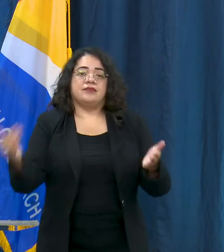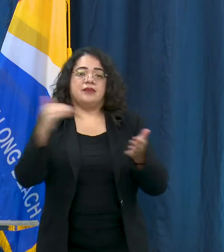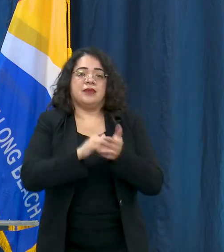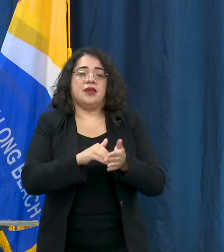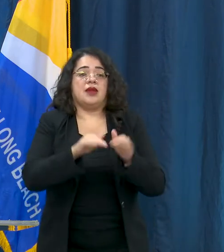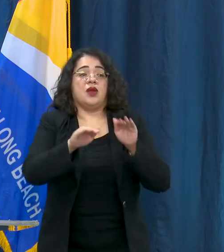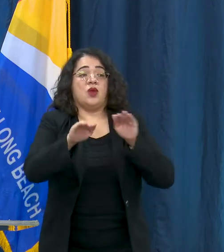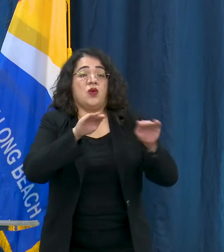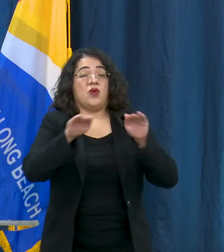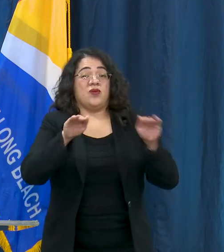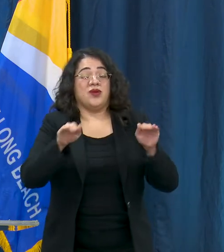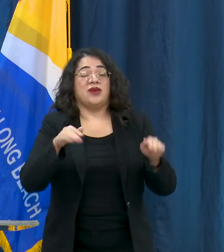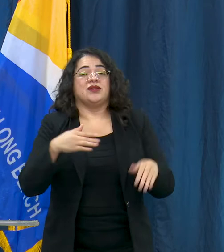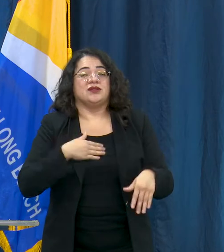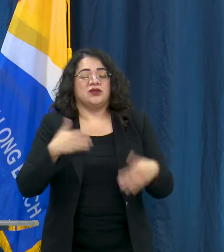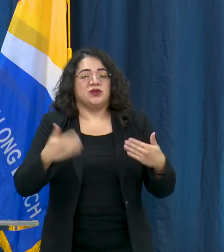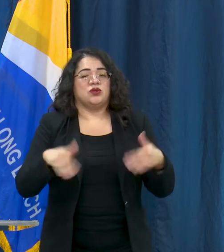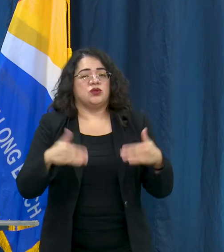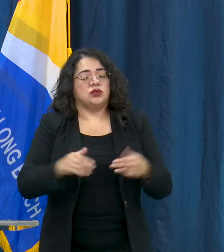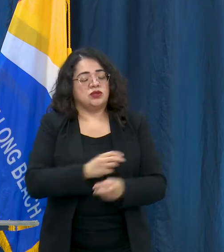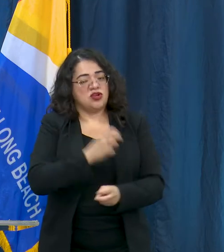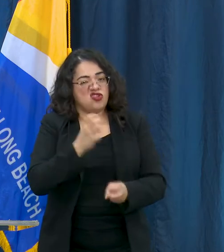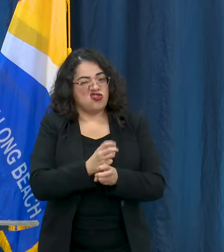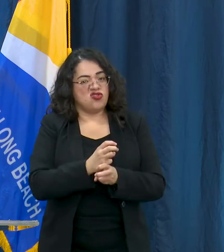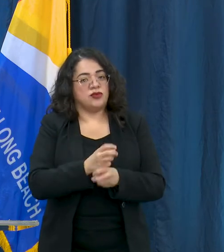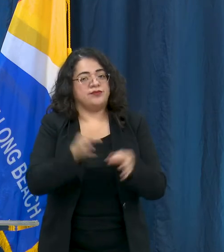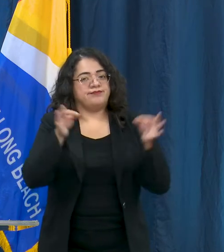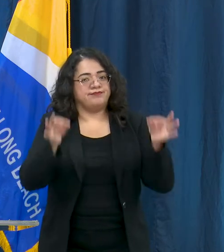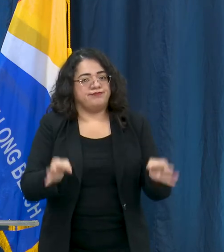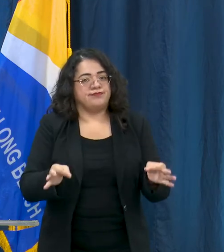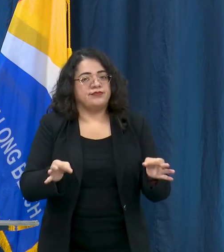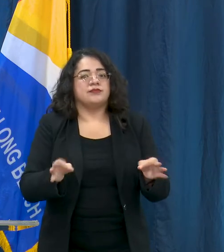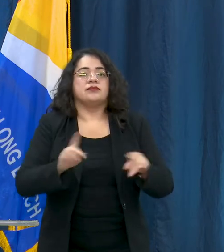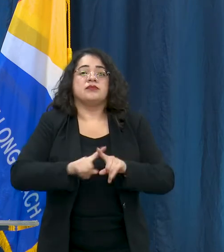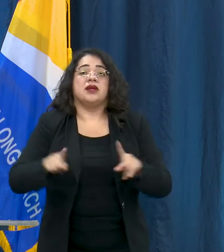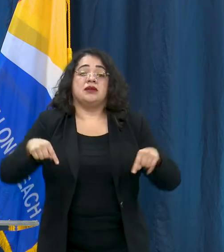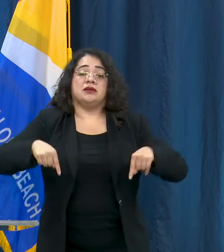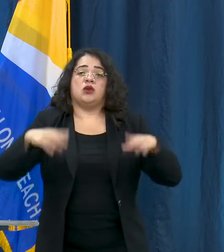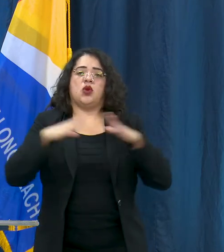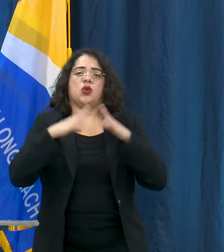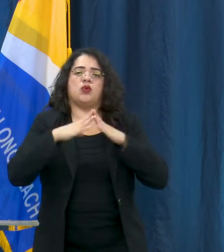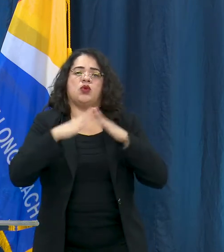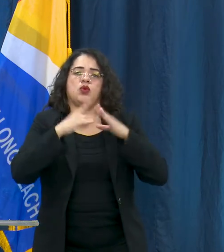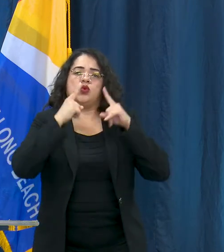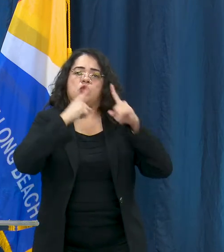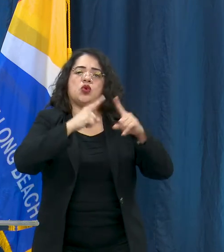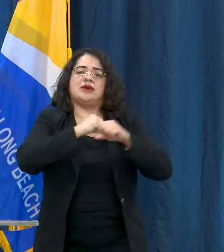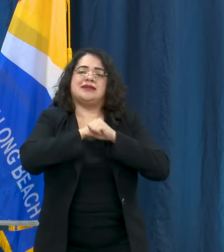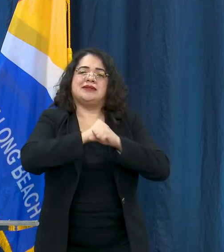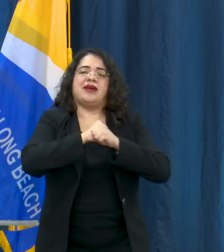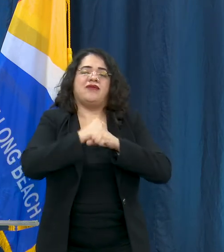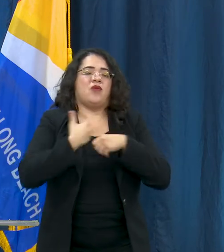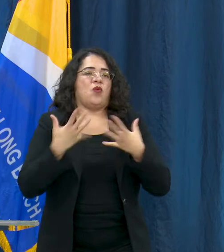decisions are hard ones but they are to keep our community safe, people are dying every single day